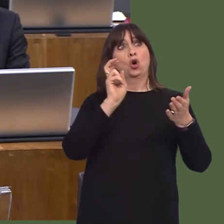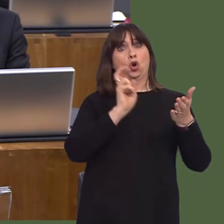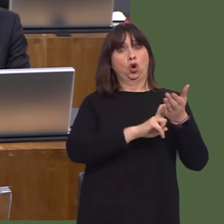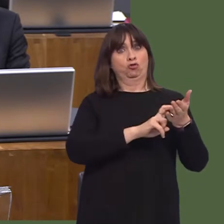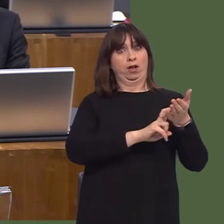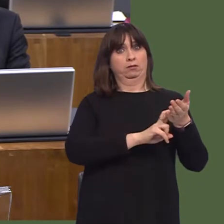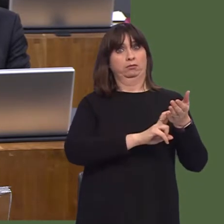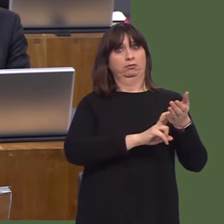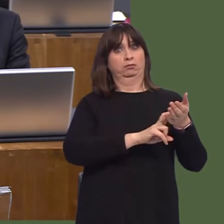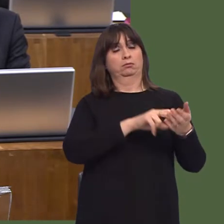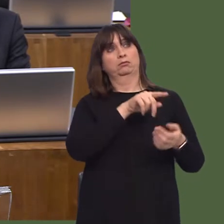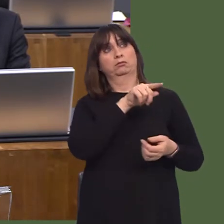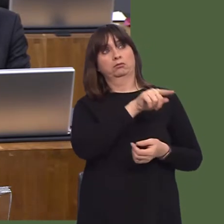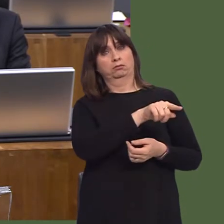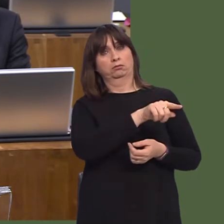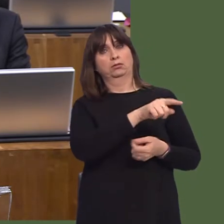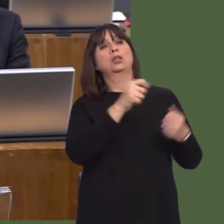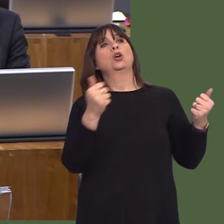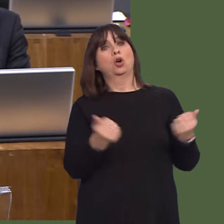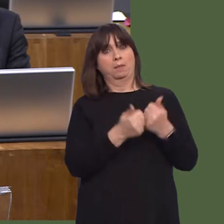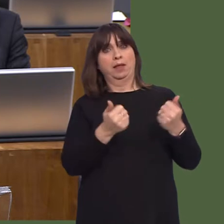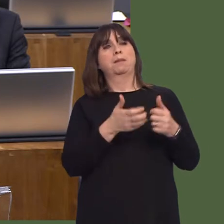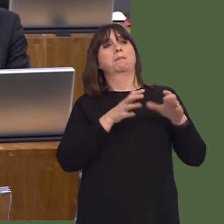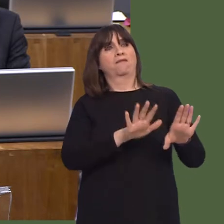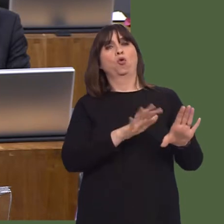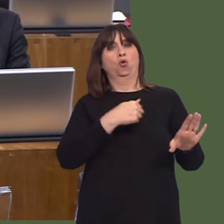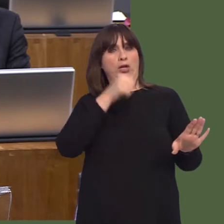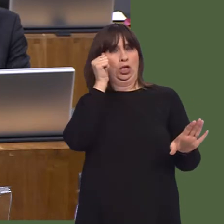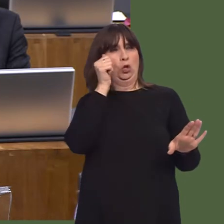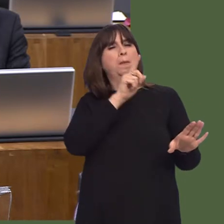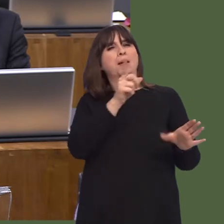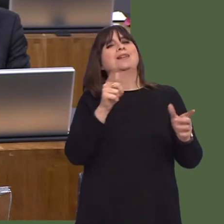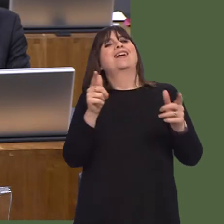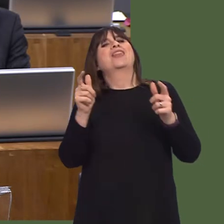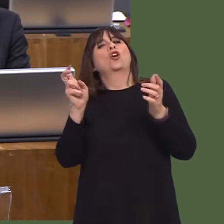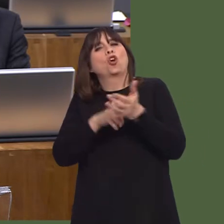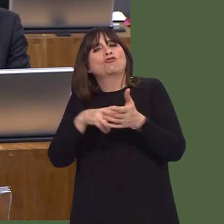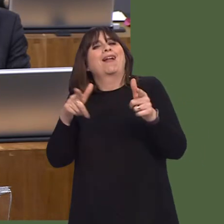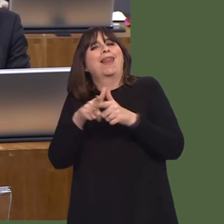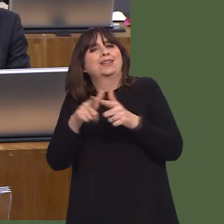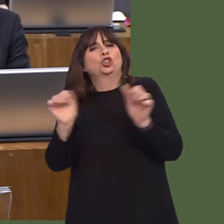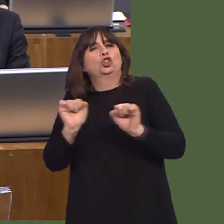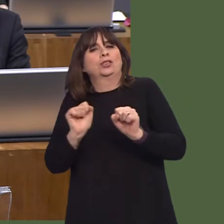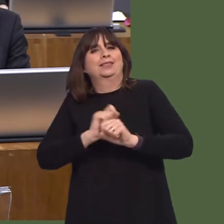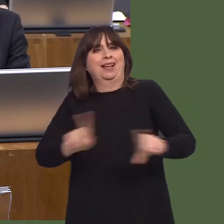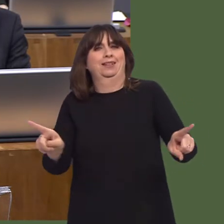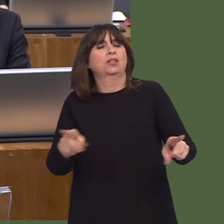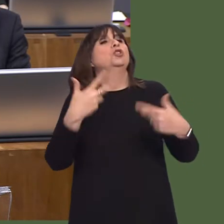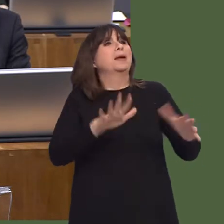response from them I will of course share it with her. Leanne Wood AM: Thank you for that, First Minister.